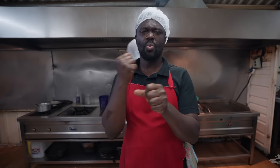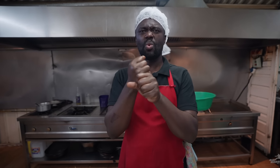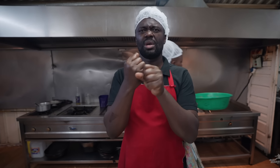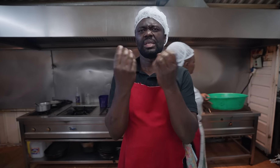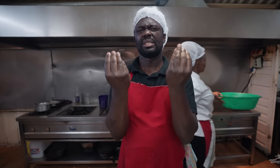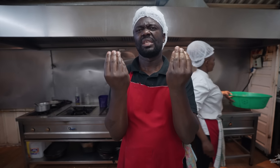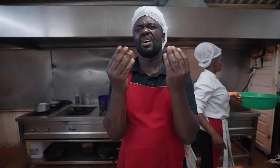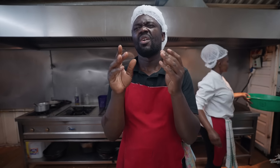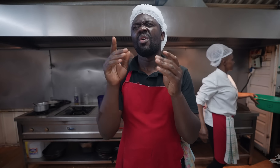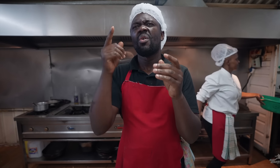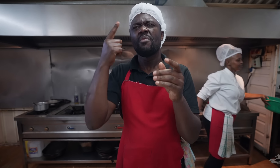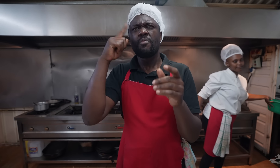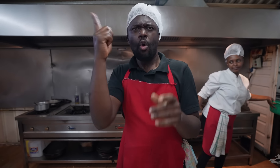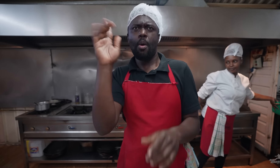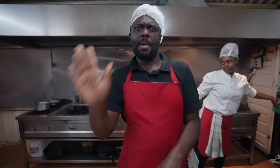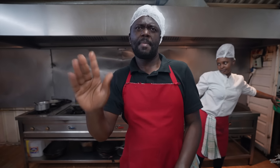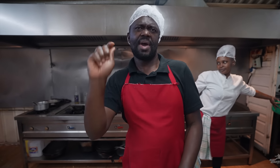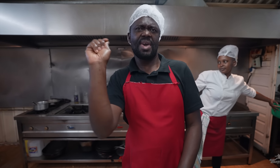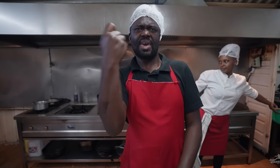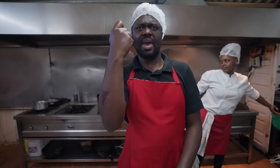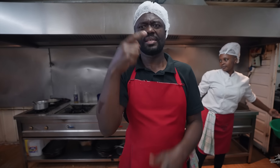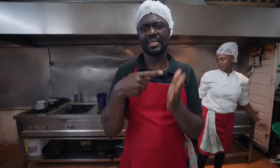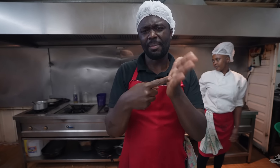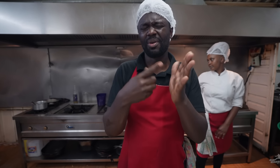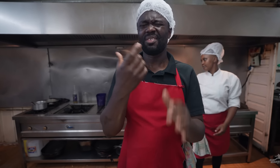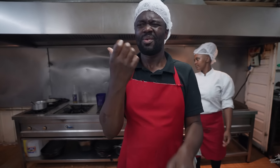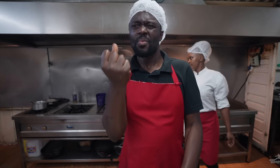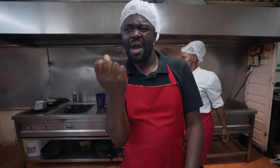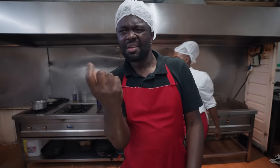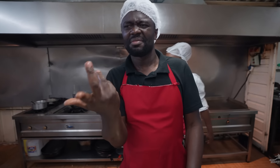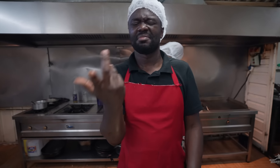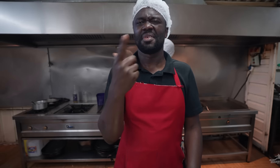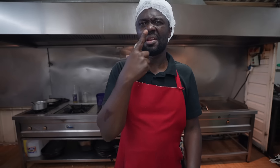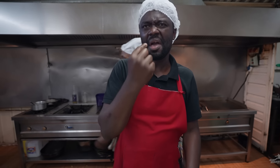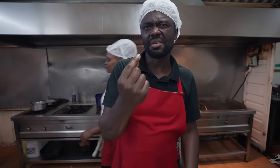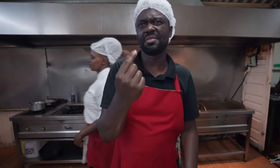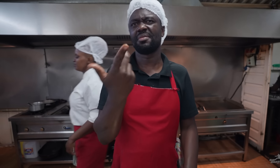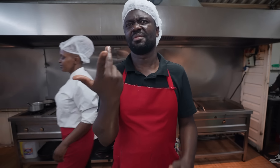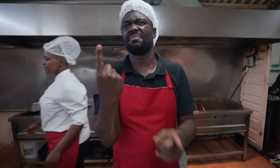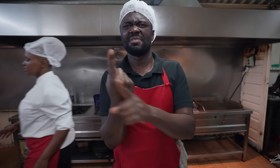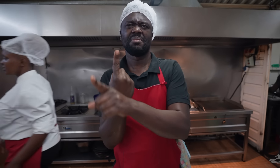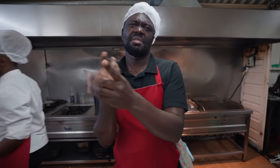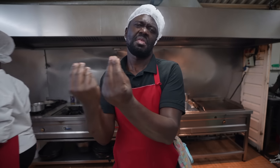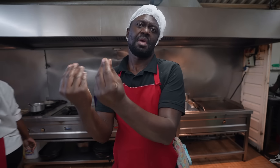preparing Kenyan dishes like Ugali, maize meal, and Nyama Choma (roasted meat).